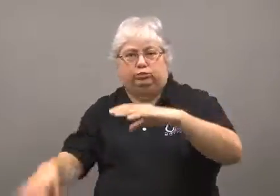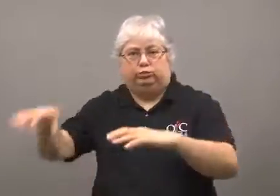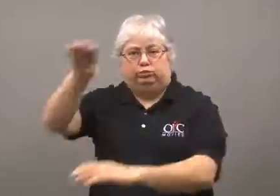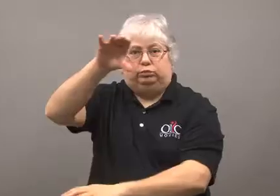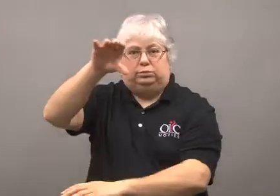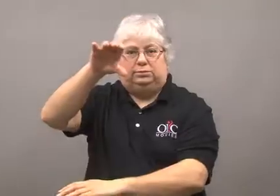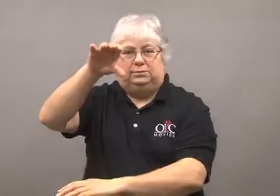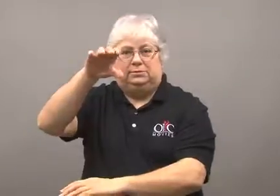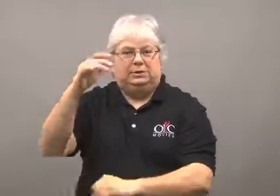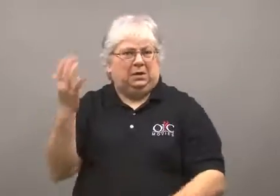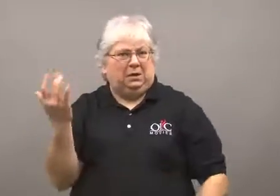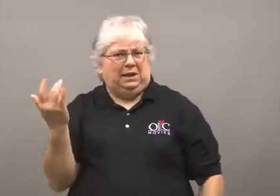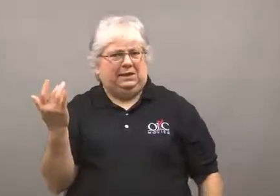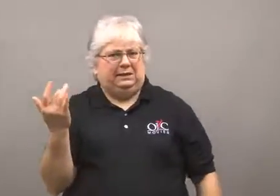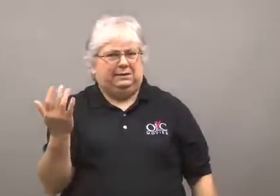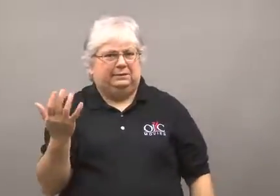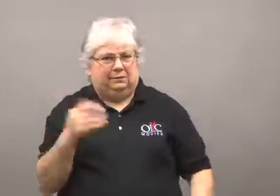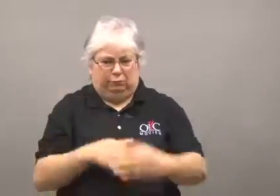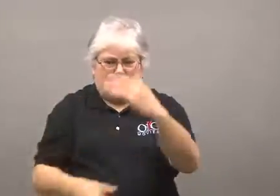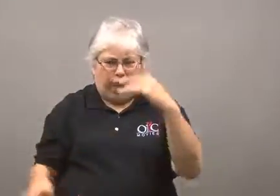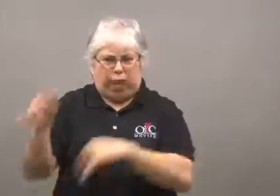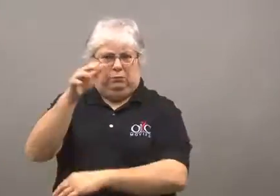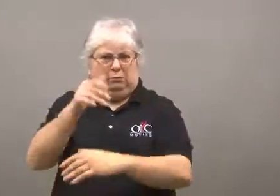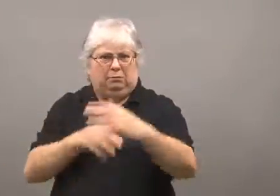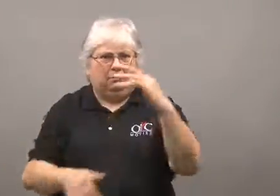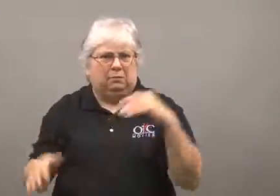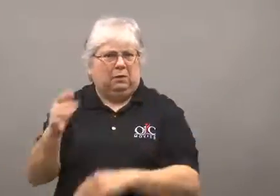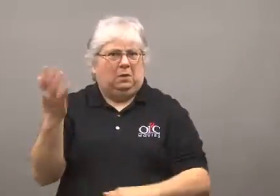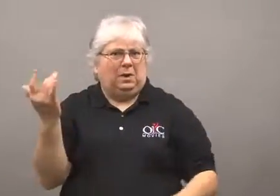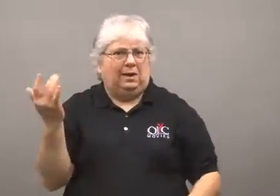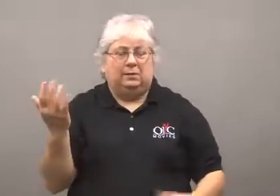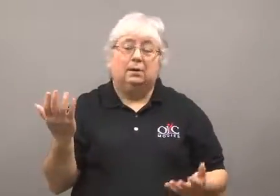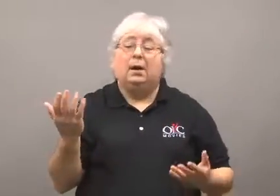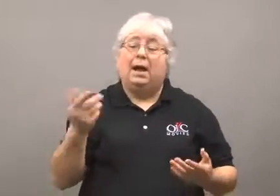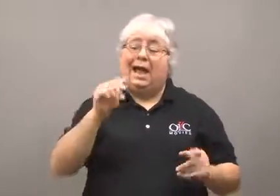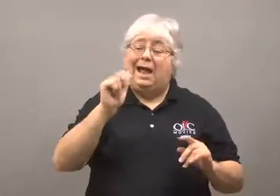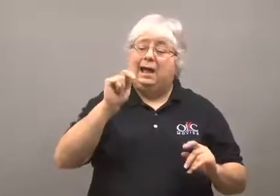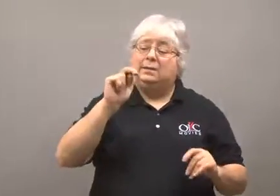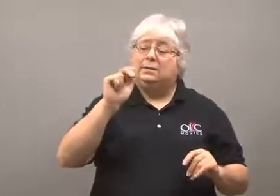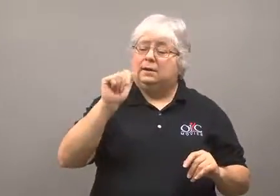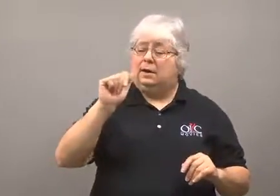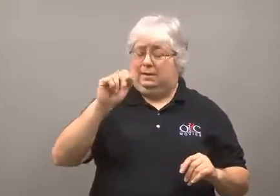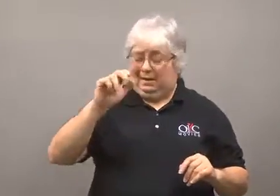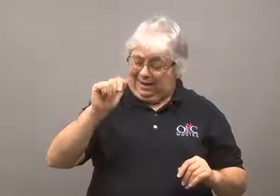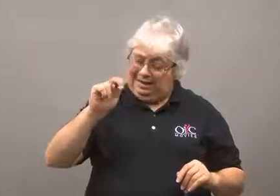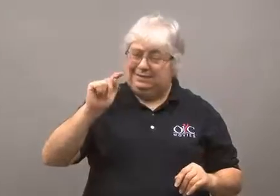These warmer waters have come up to the surface. Why the reversal?